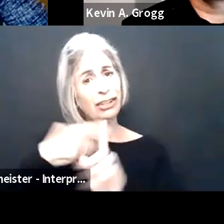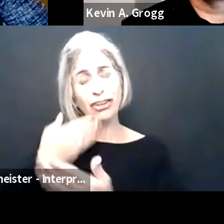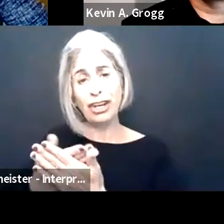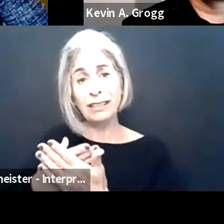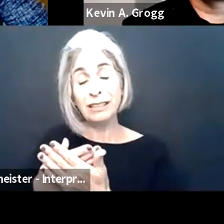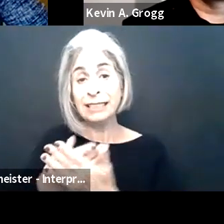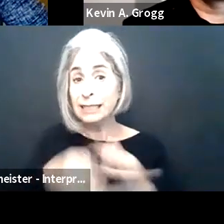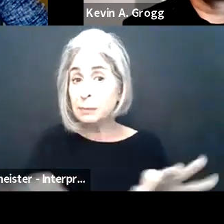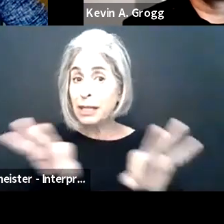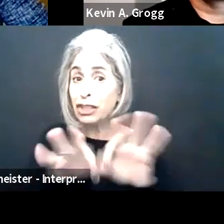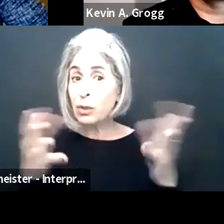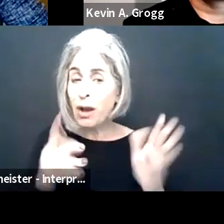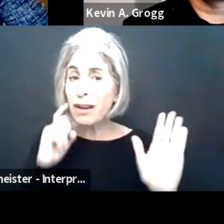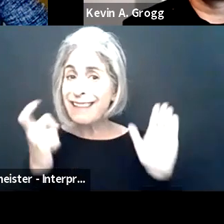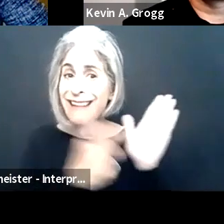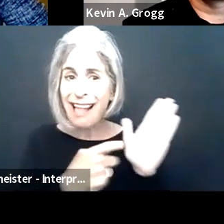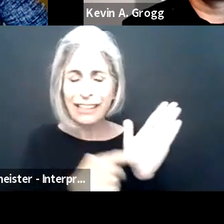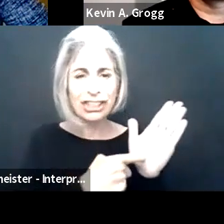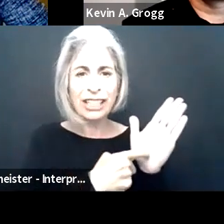And I think so many of your points are